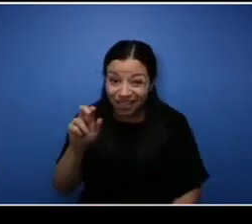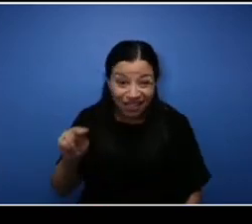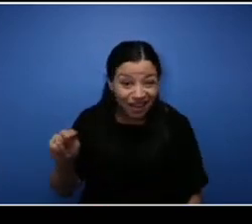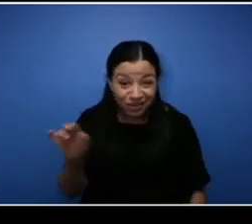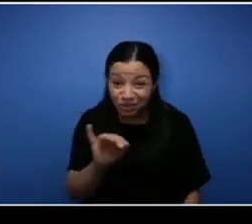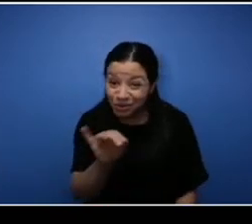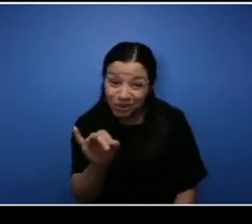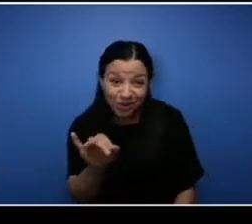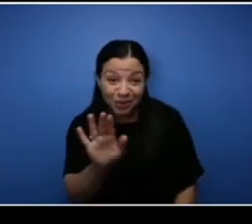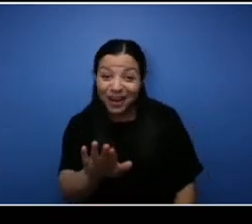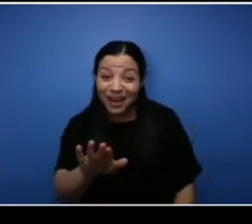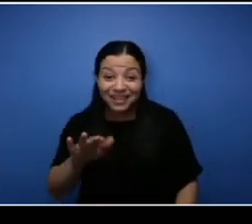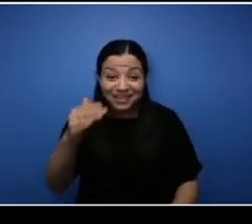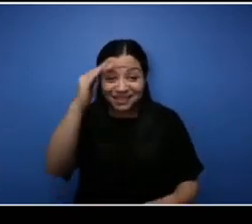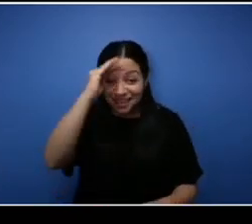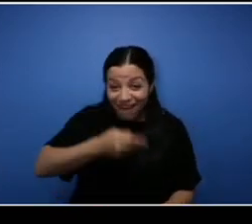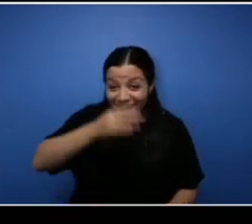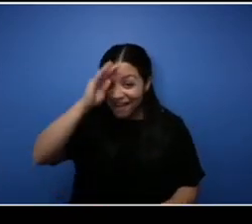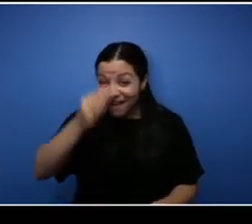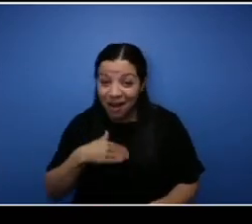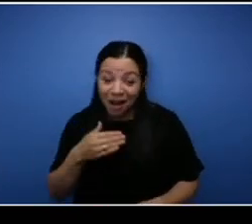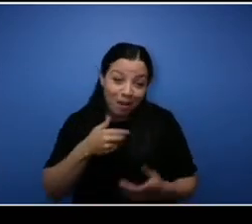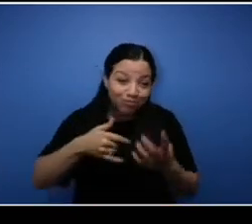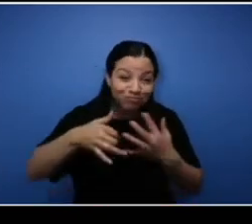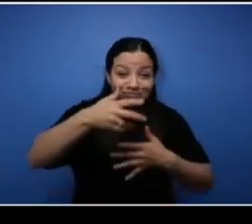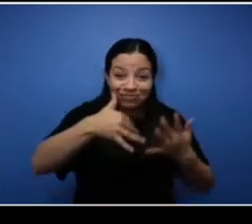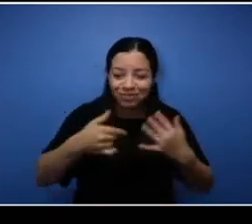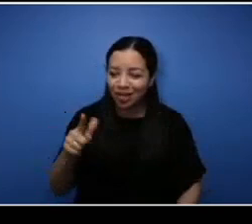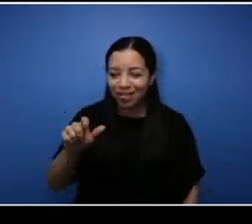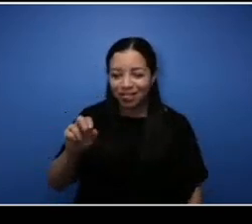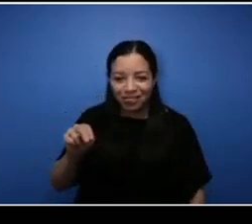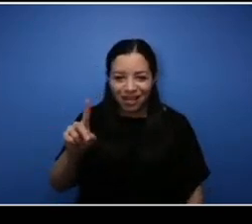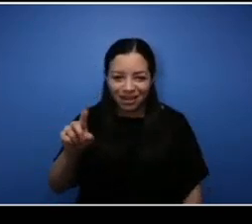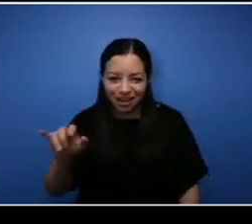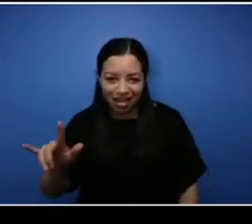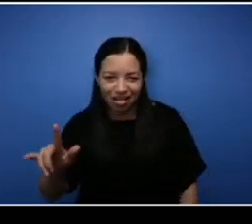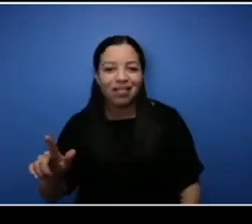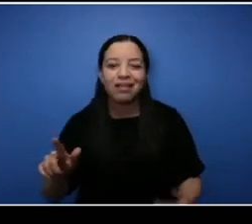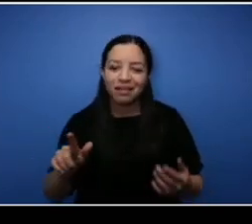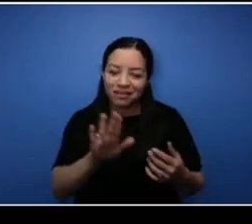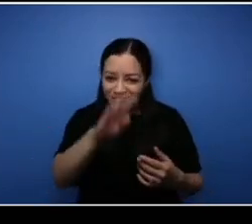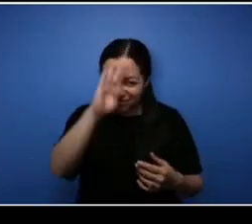sons when when I was younger, Glendale, and just seeing his evolution throughout the years